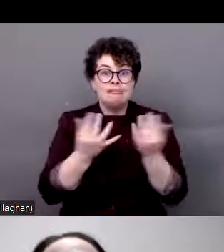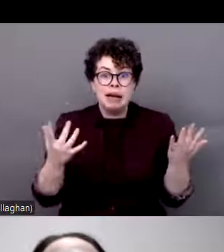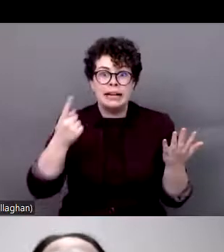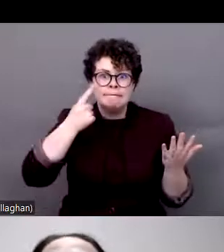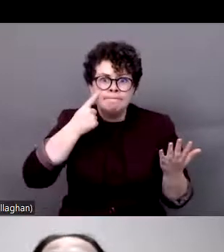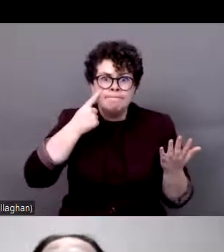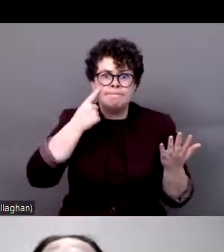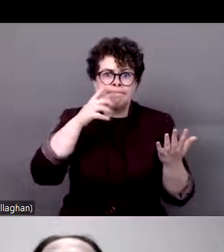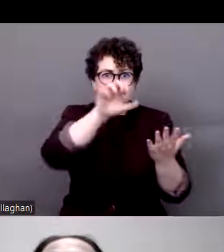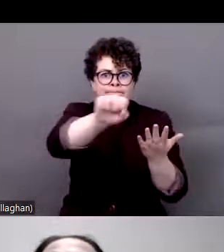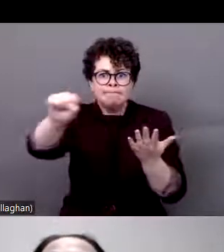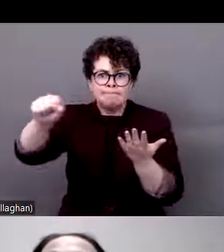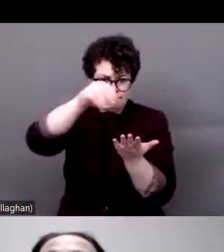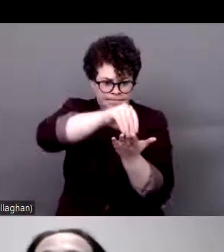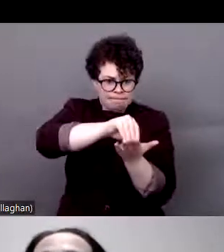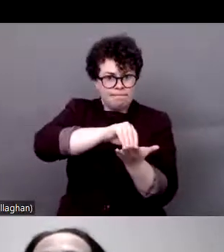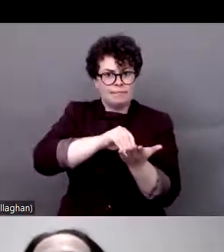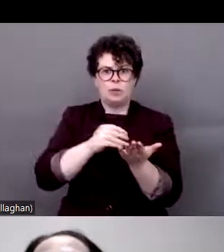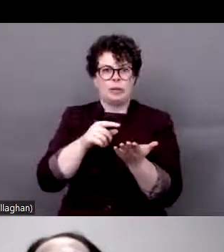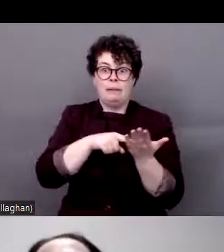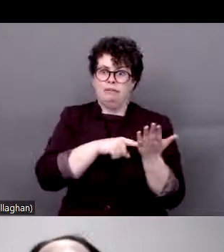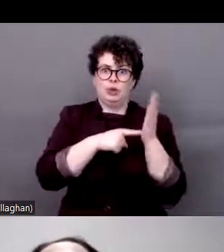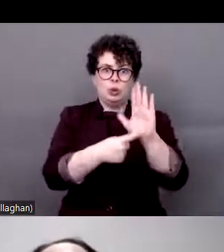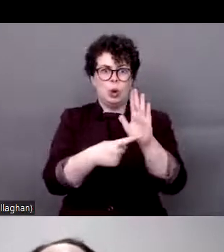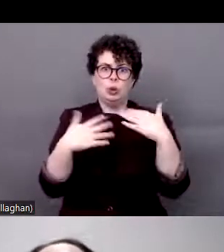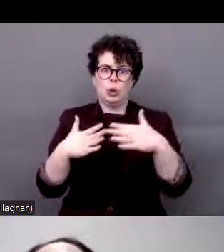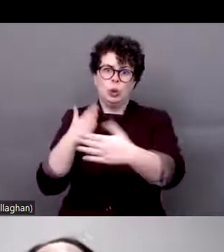prove these aspects. Everybody knows